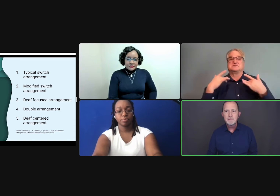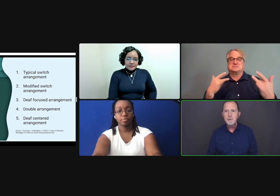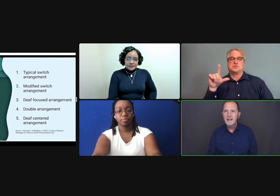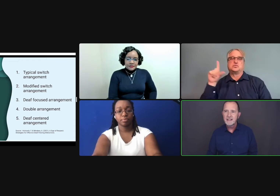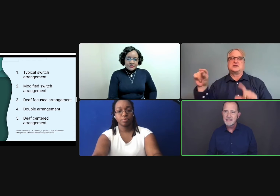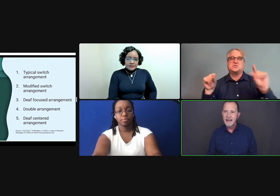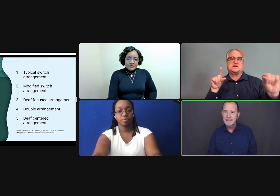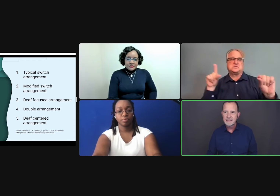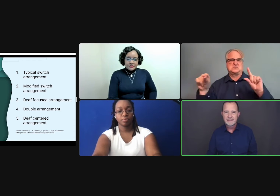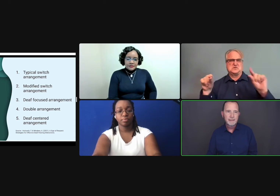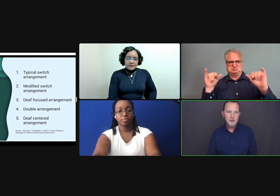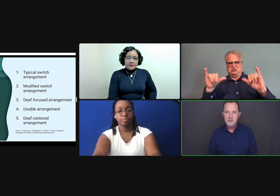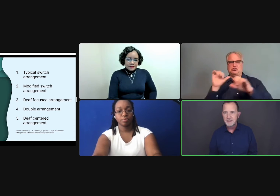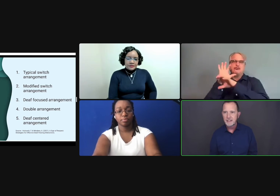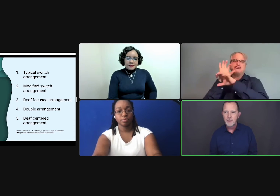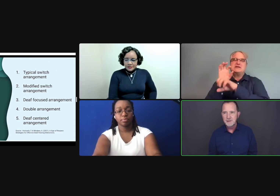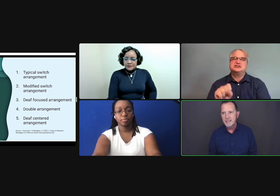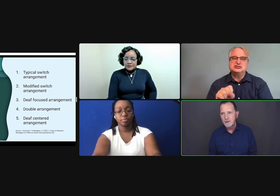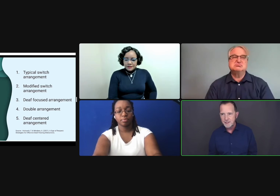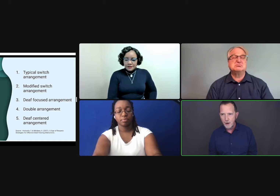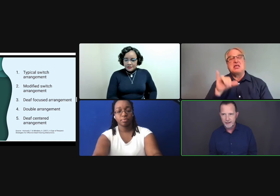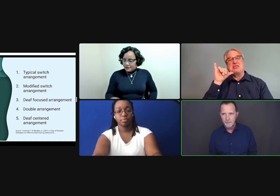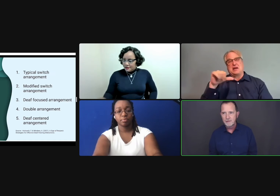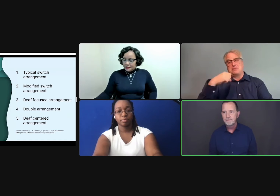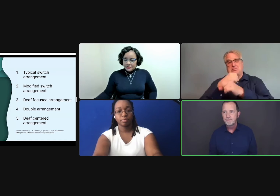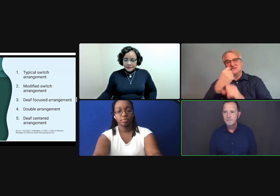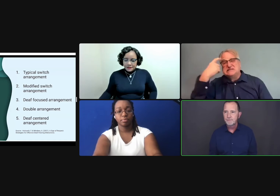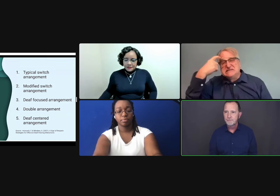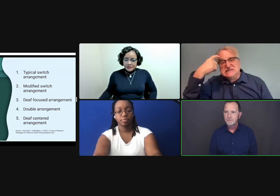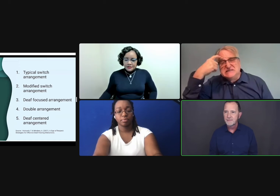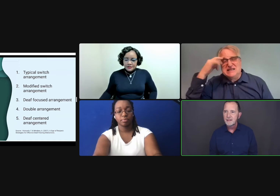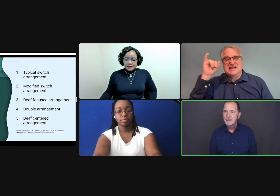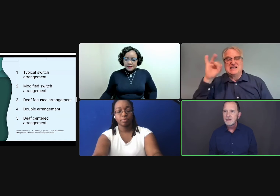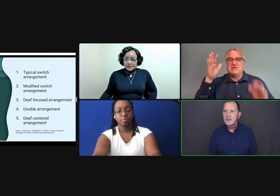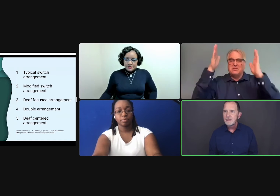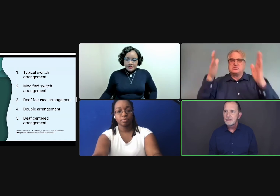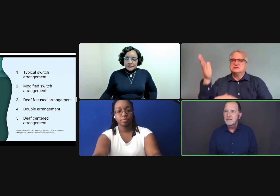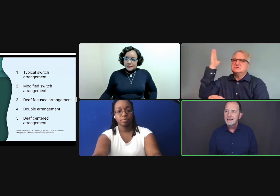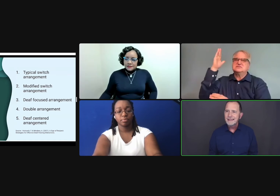Number one in this slide is the typical switching arrangement that we've been talking about.